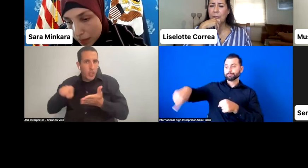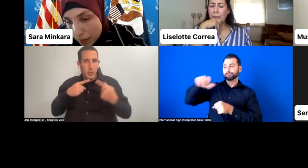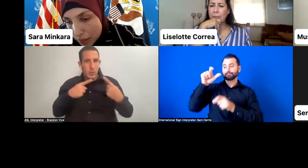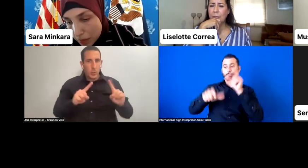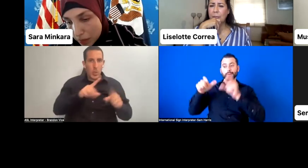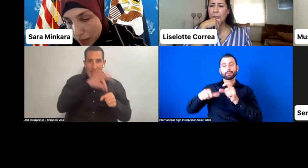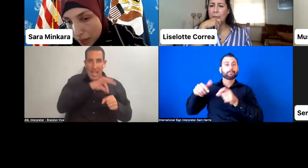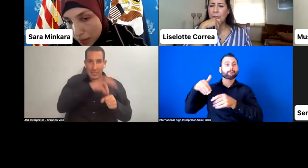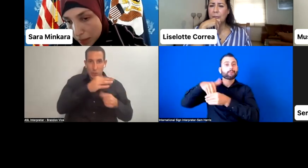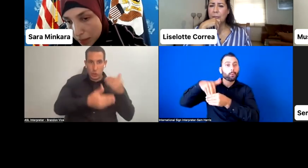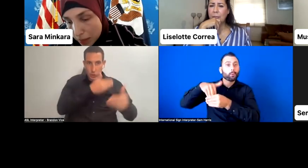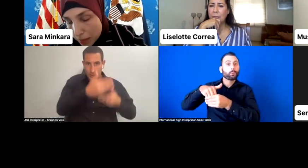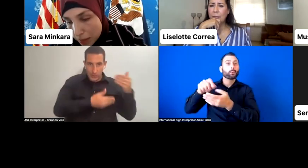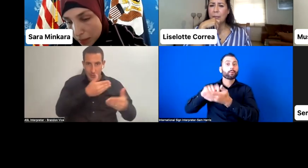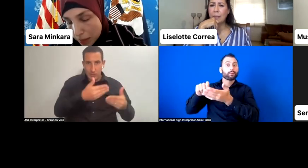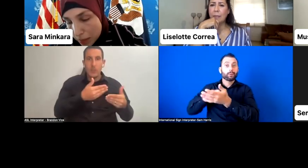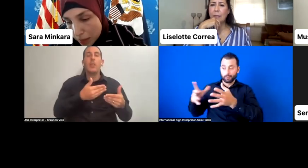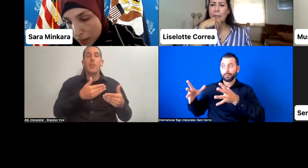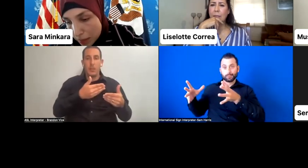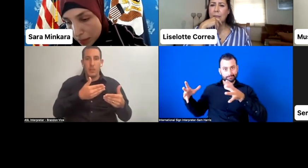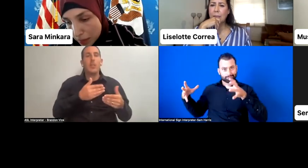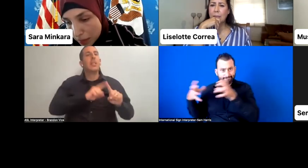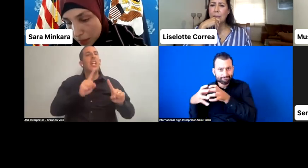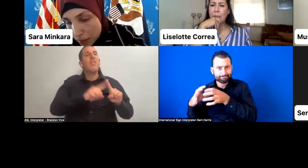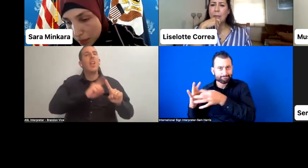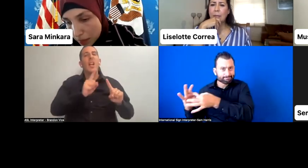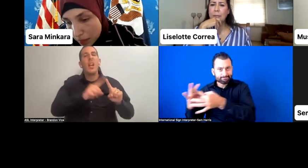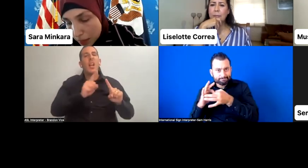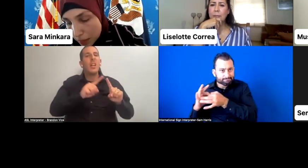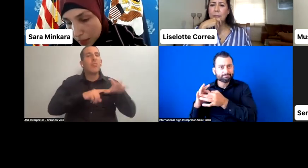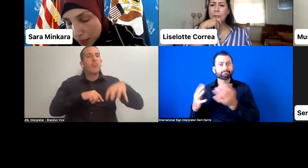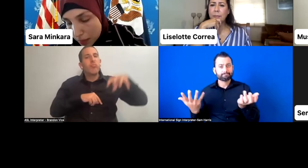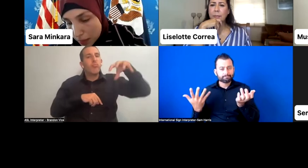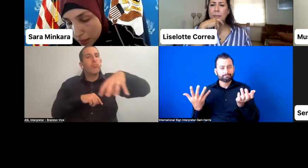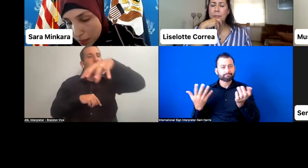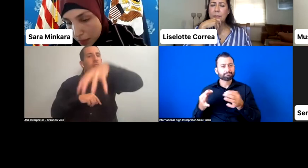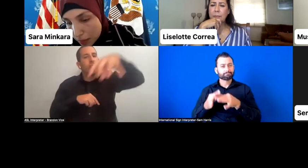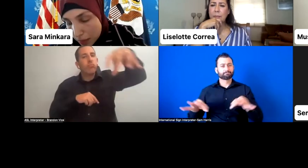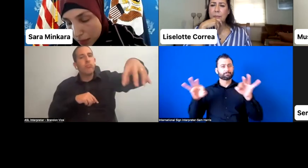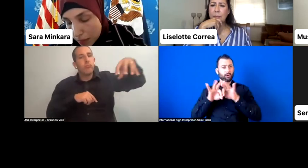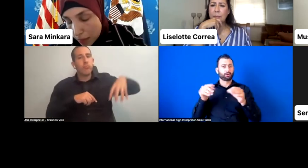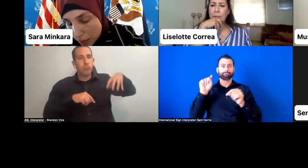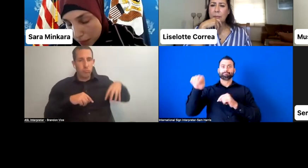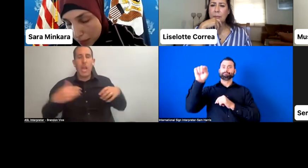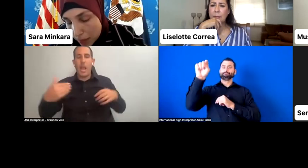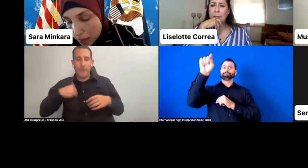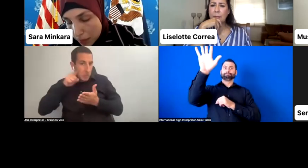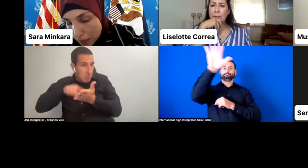And we've done four at different states in the build-up for the general election. And what we do is we make sure one,